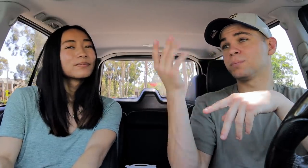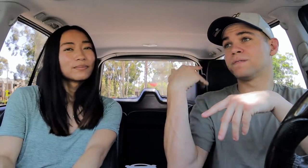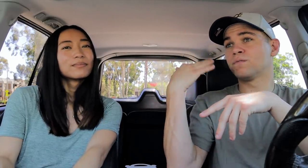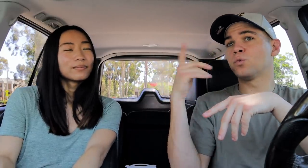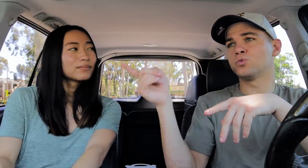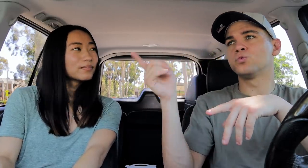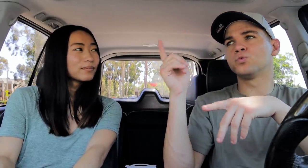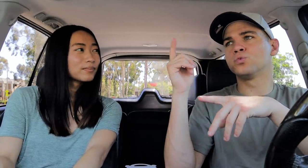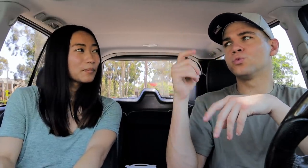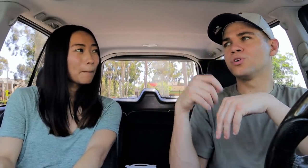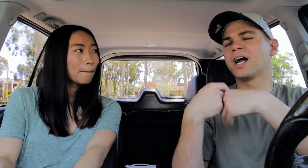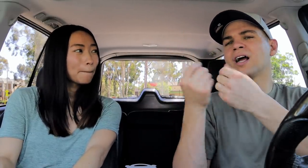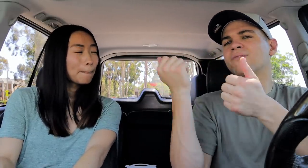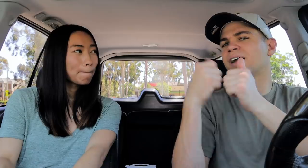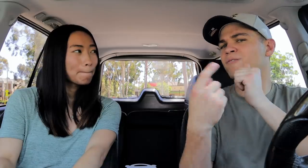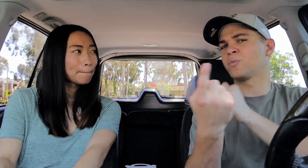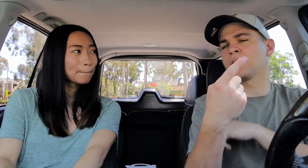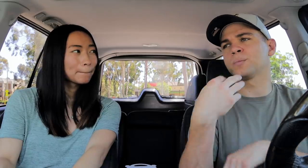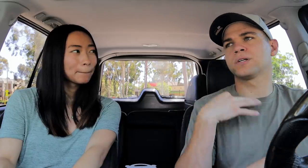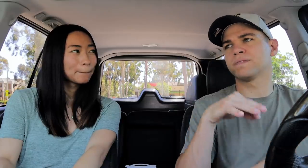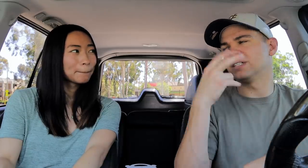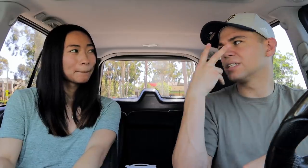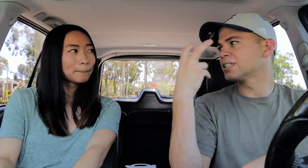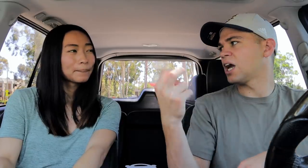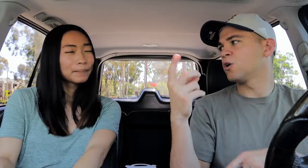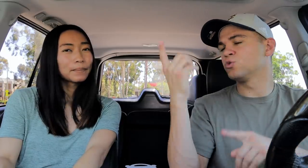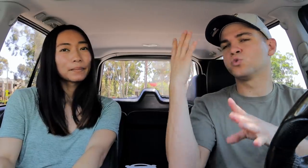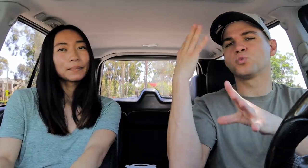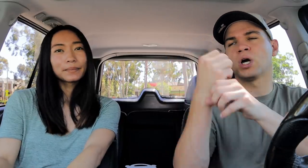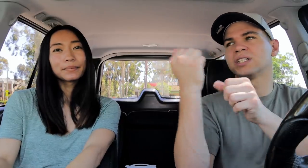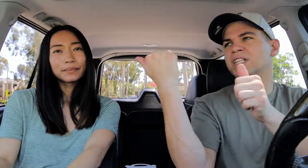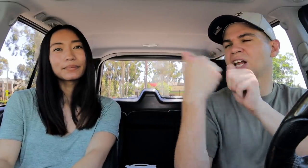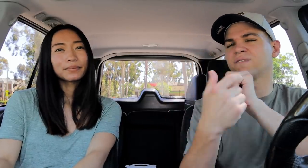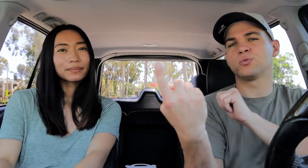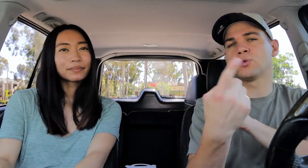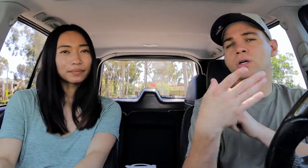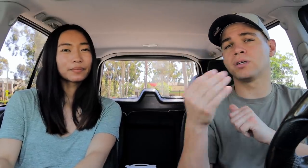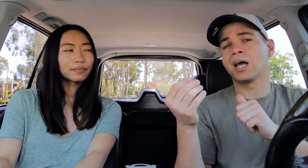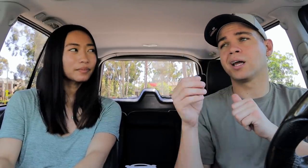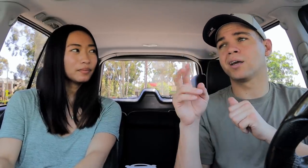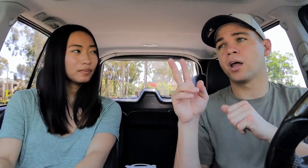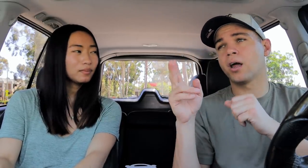Before you gave everyone the benefit of the doubt. You trusted everyone and